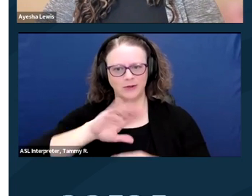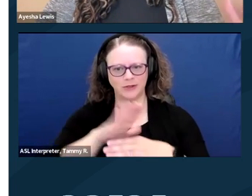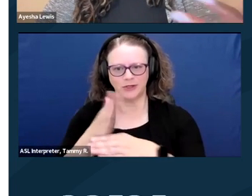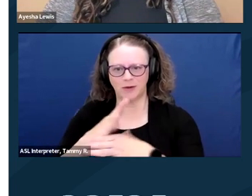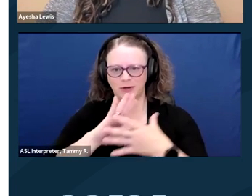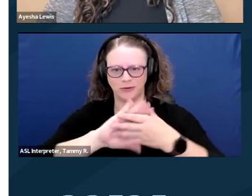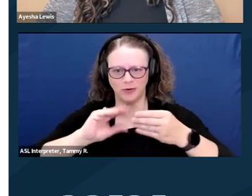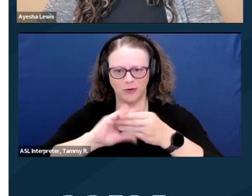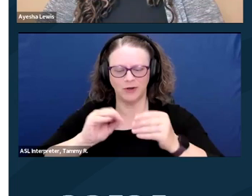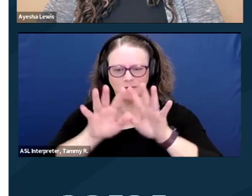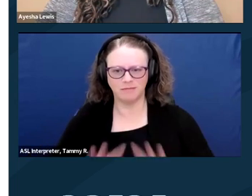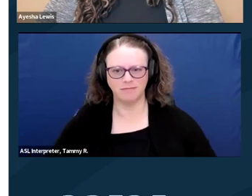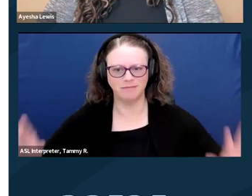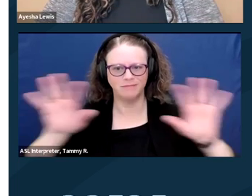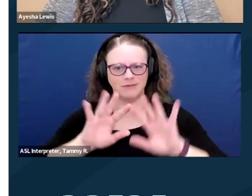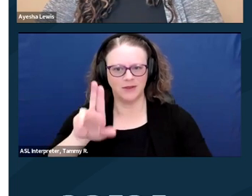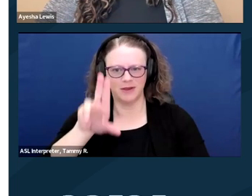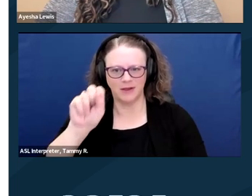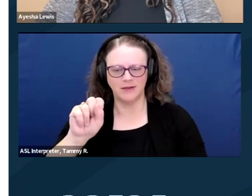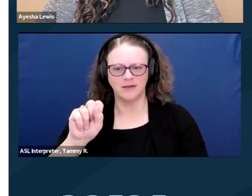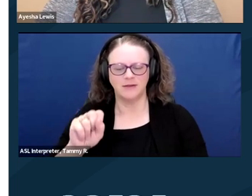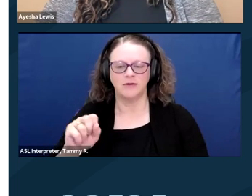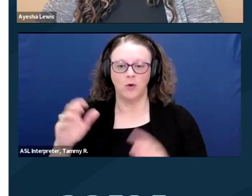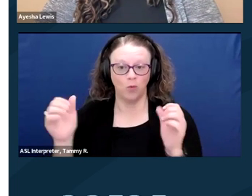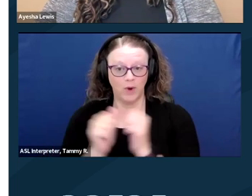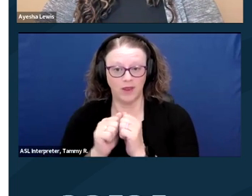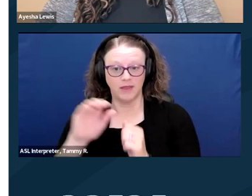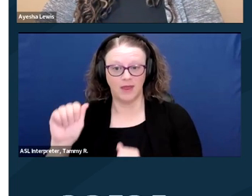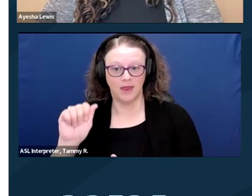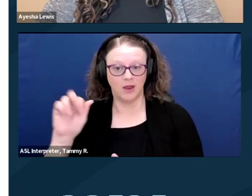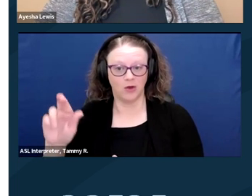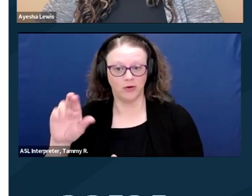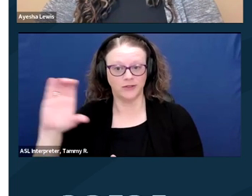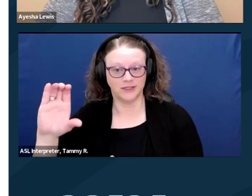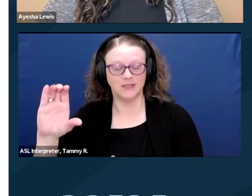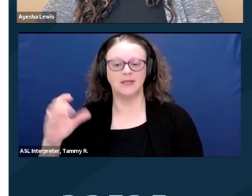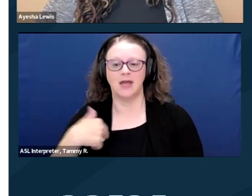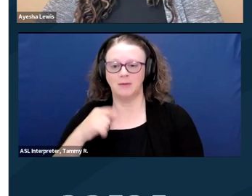alongside The Arc, share some of the wonderful speakers that we have today.